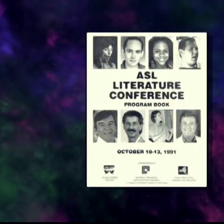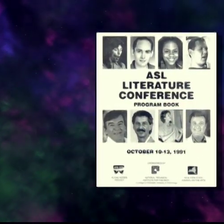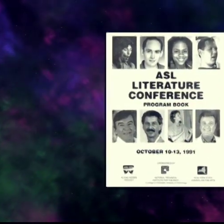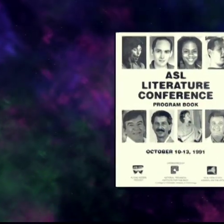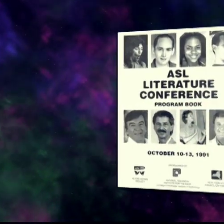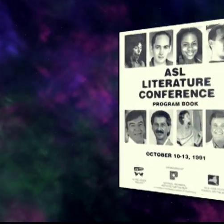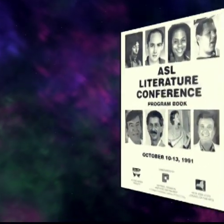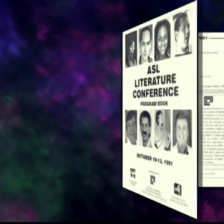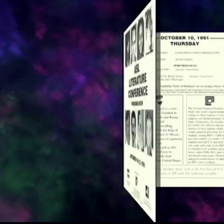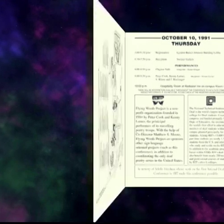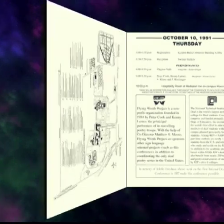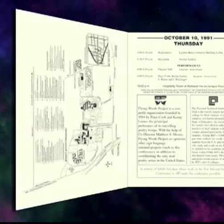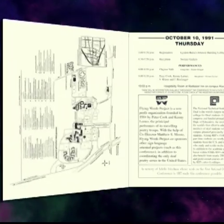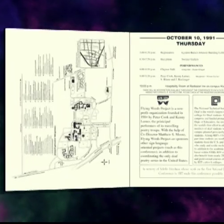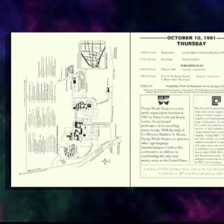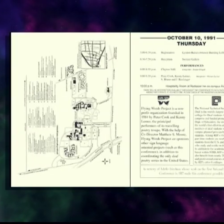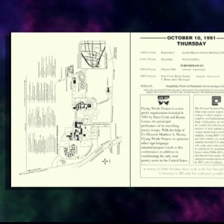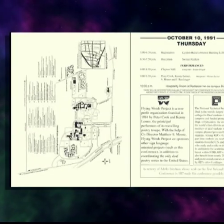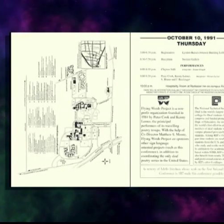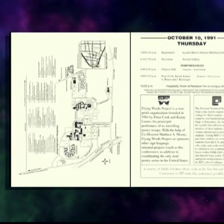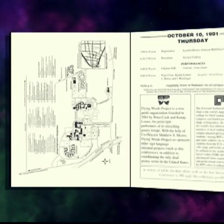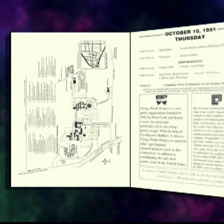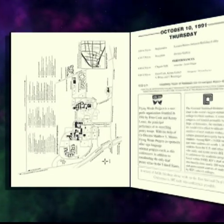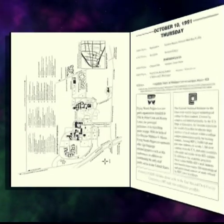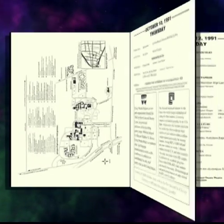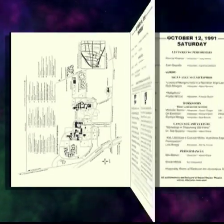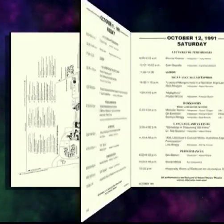that we make it into an ASL literature conference.